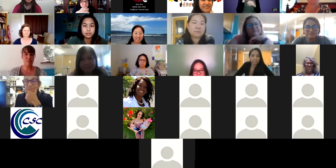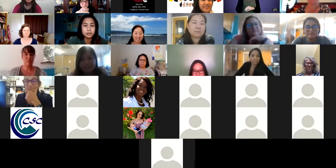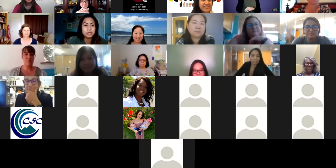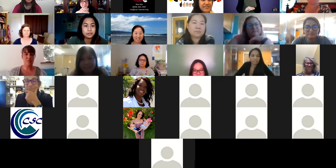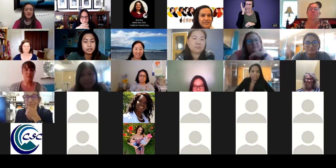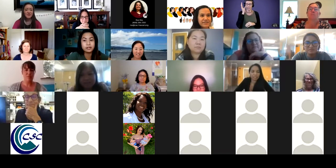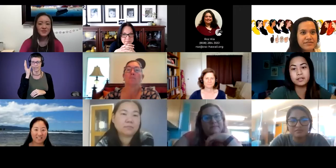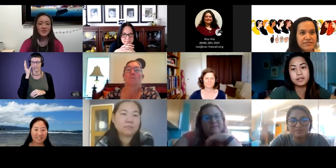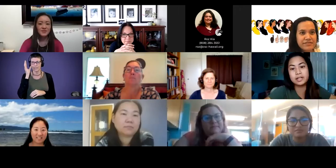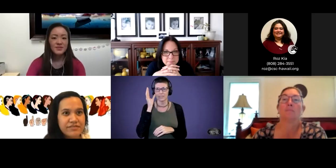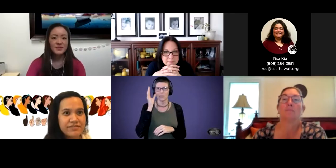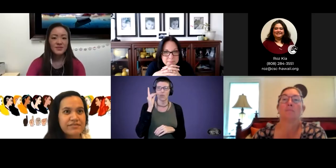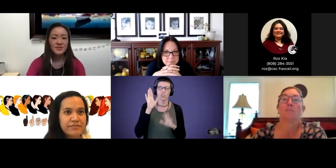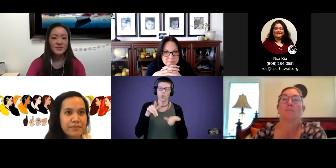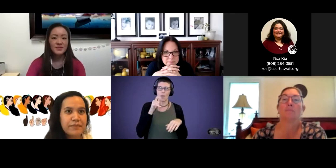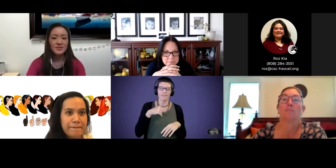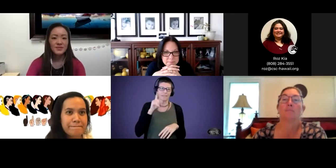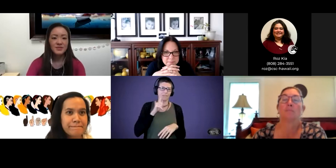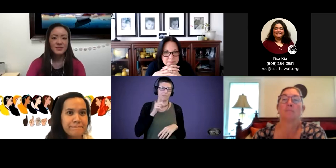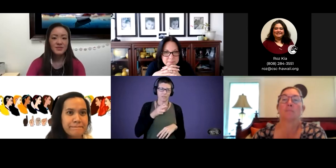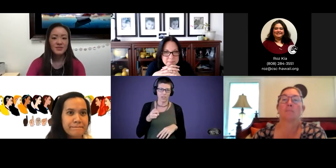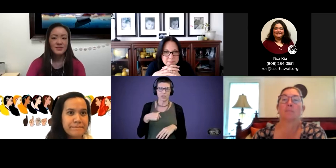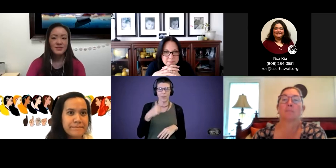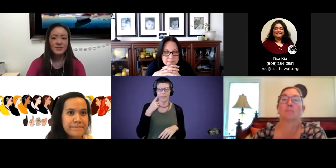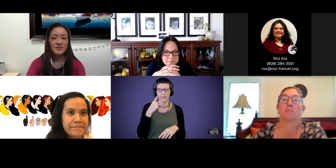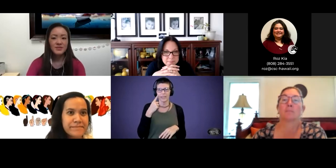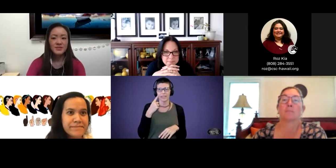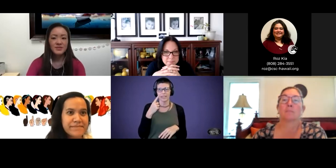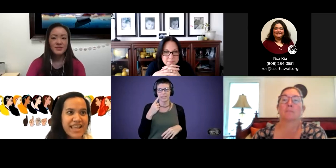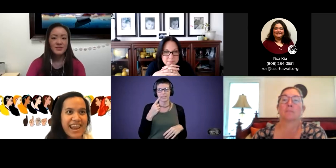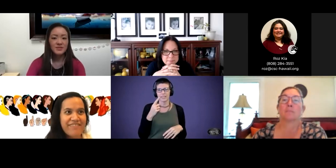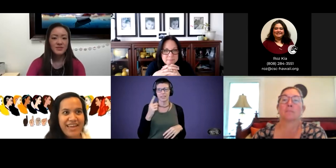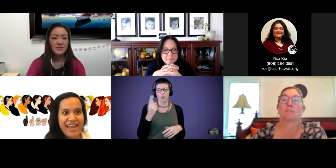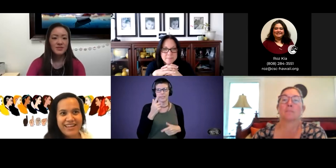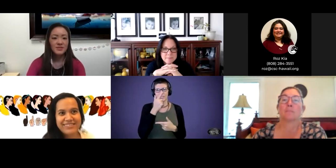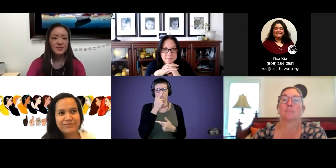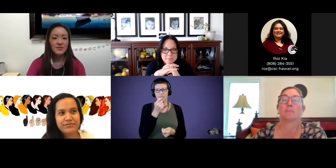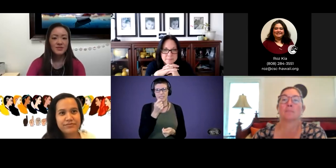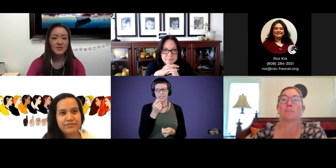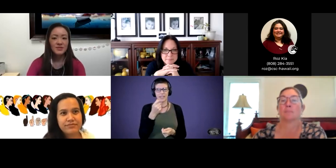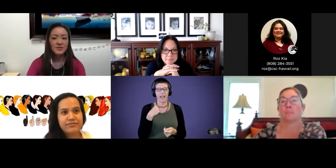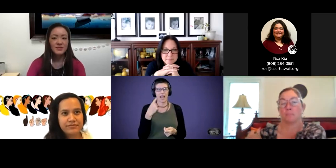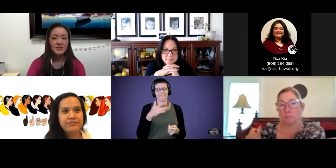who are deaf and hard of hearing. And so I think it's always just interesting. I think I feel like I'm still growing and learning more about